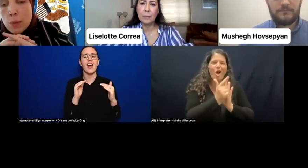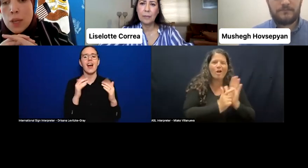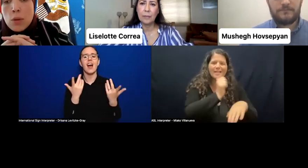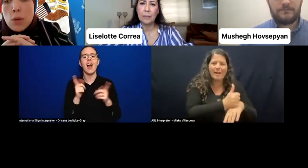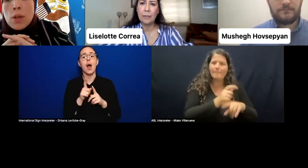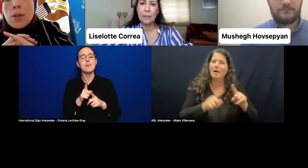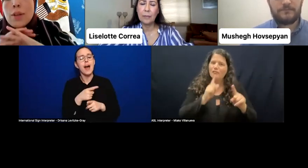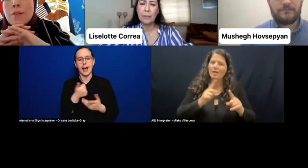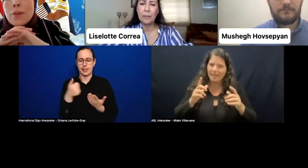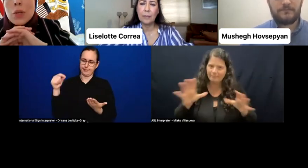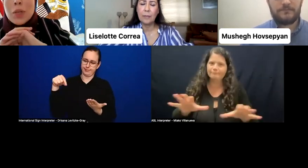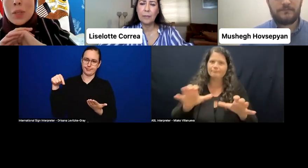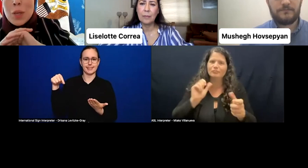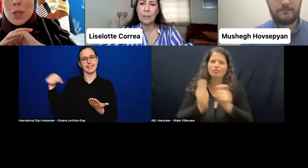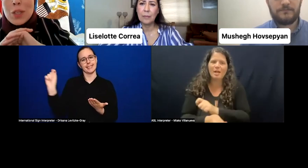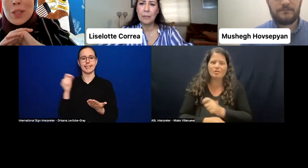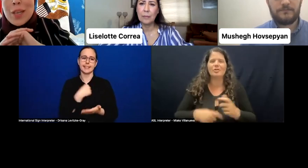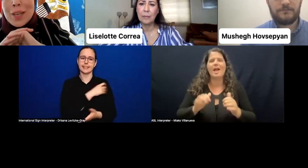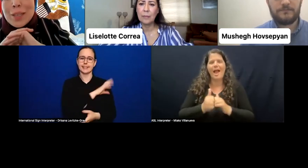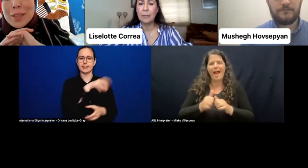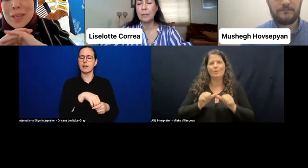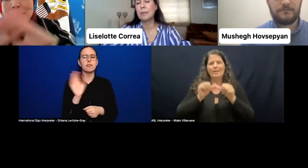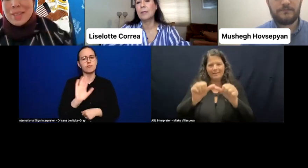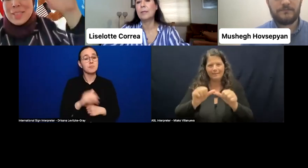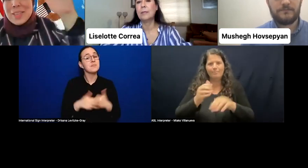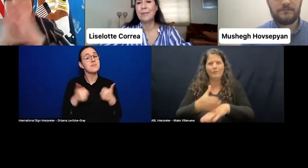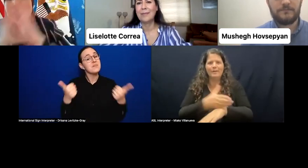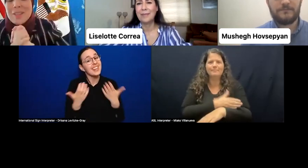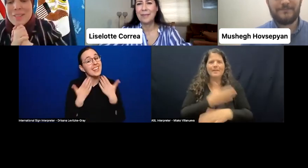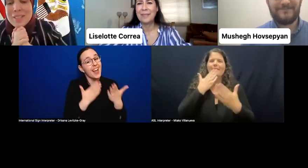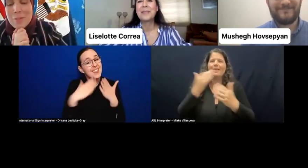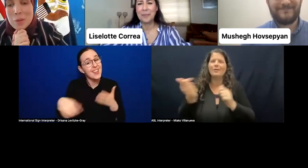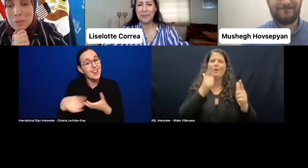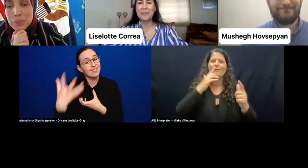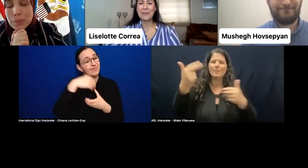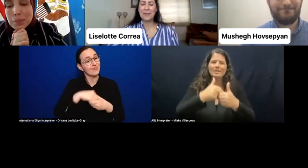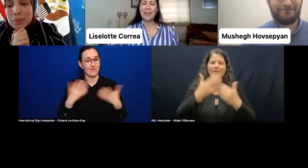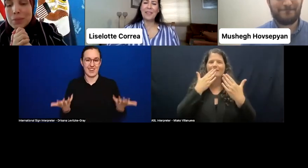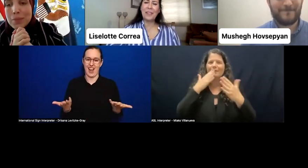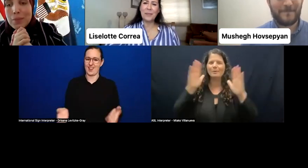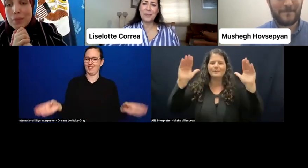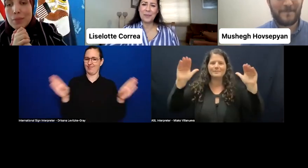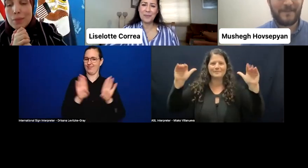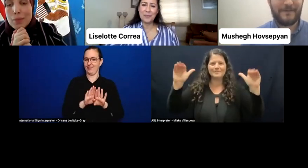So thank you all for your participation. And yeah, let's stay in touch. Thanks, everyone.